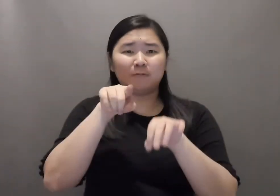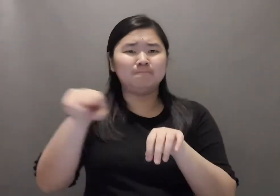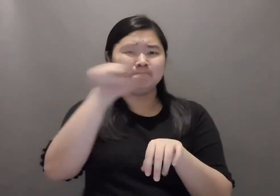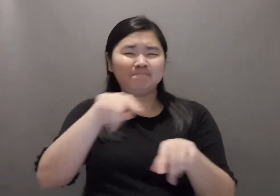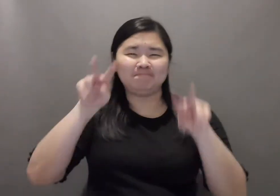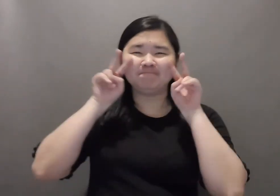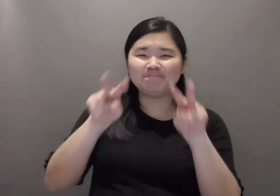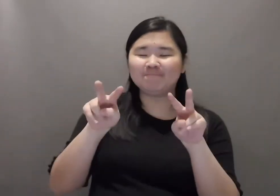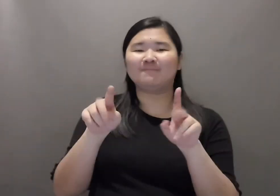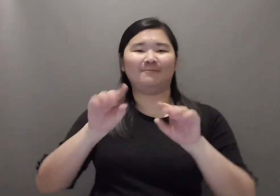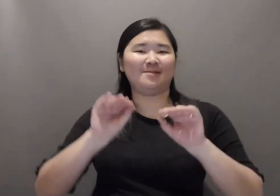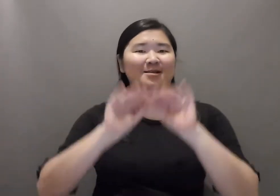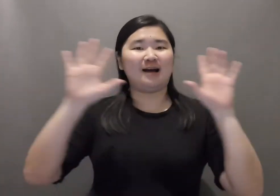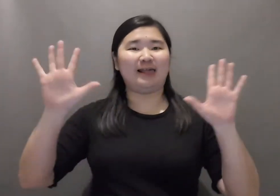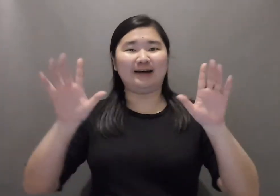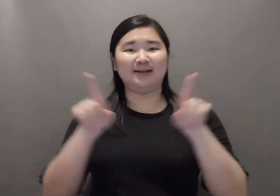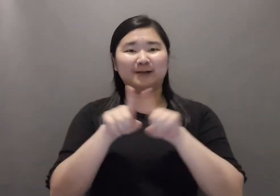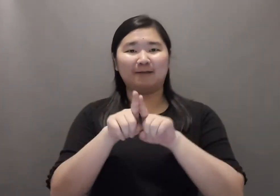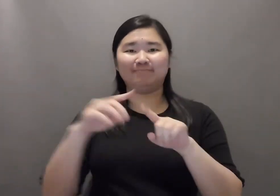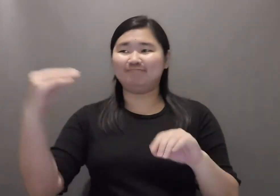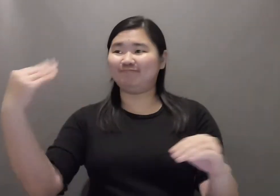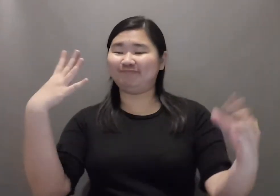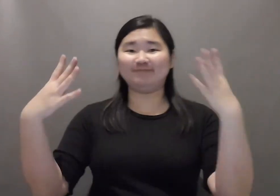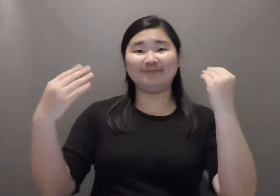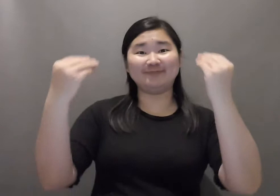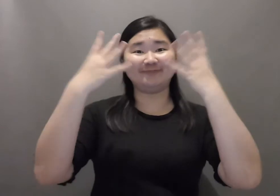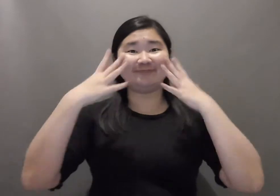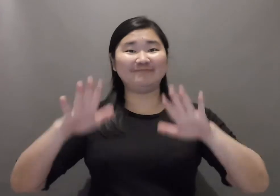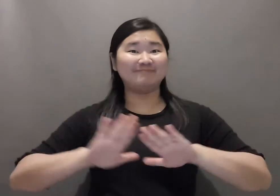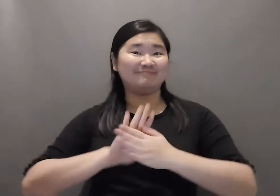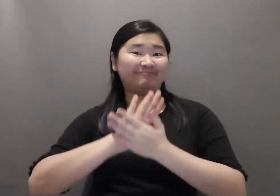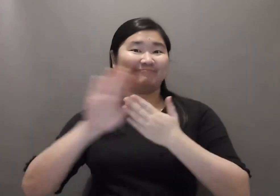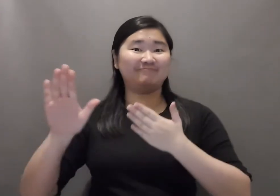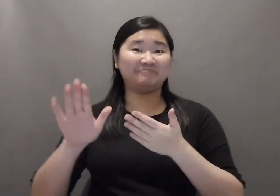It is important to make sure there is adequate lighting on the signer.